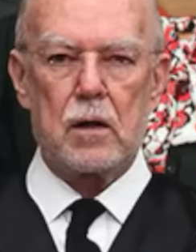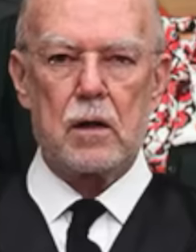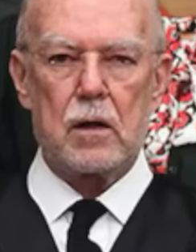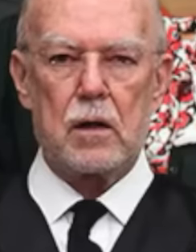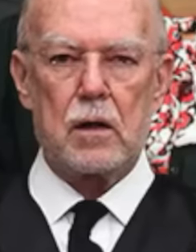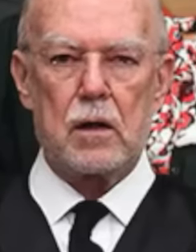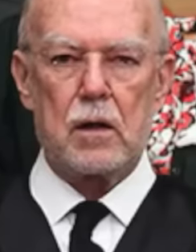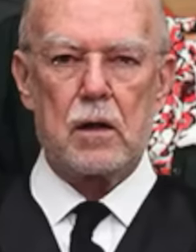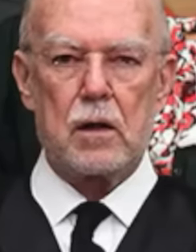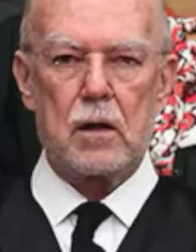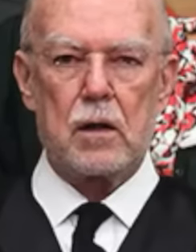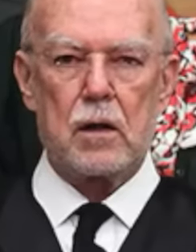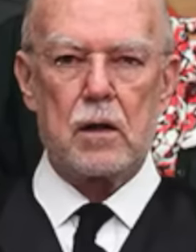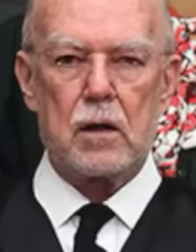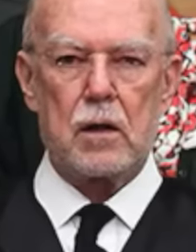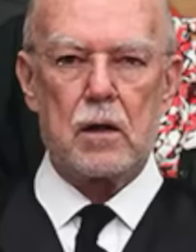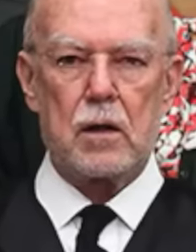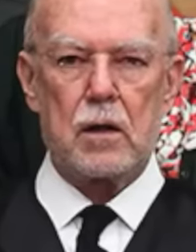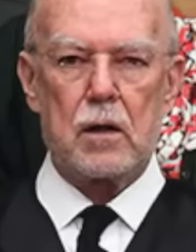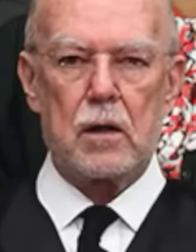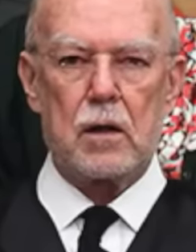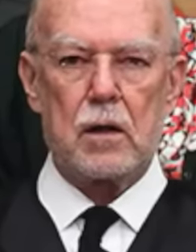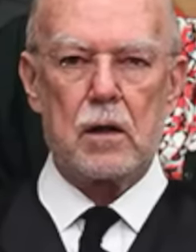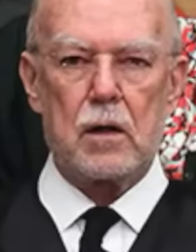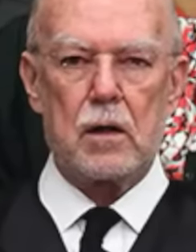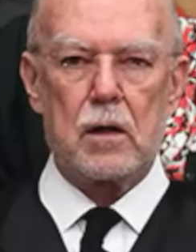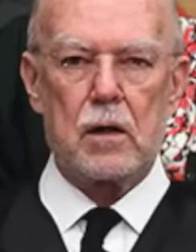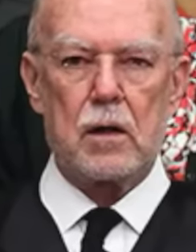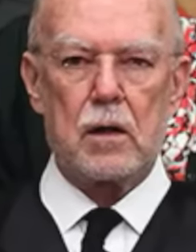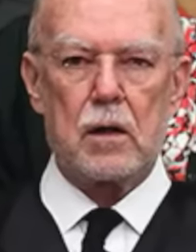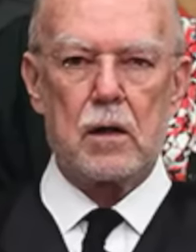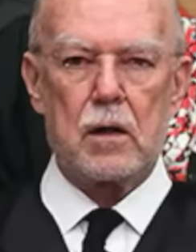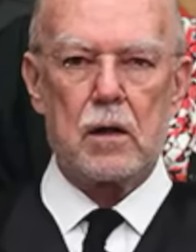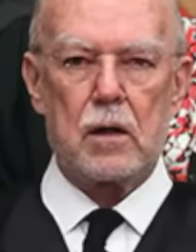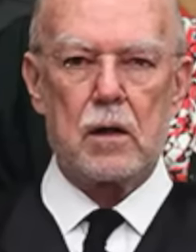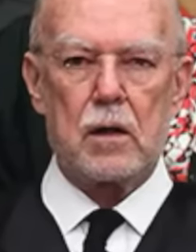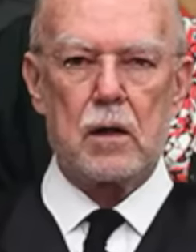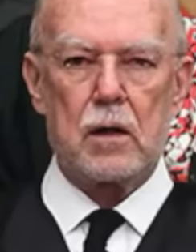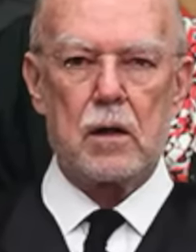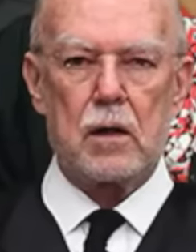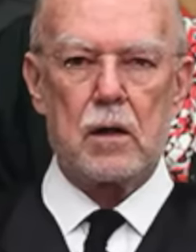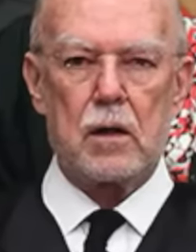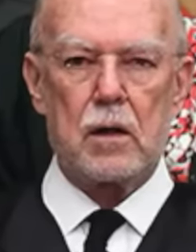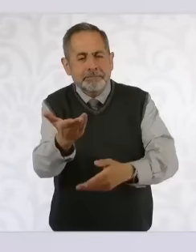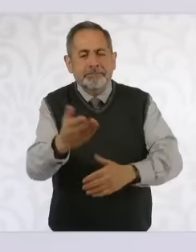specifically at this point doctor What is your position What is your vision the